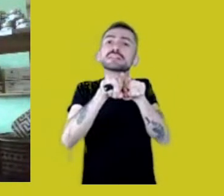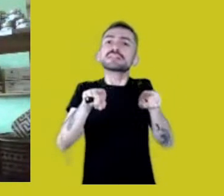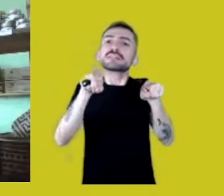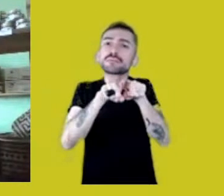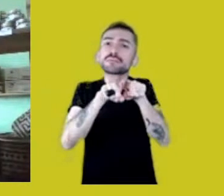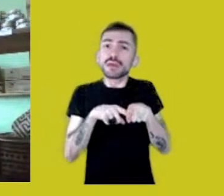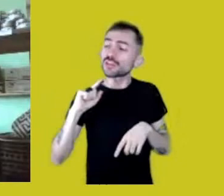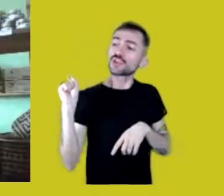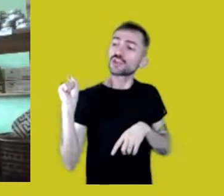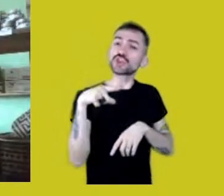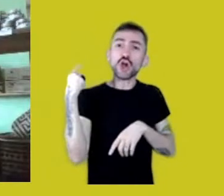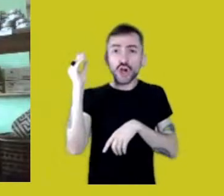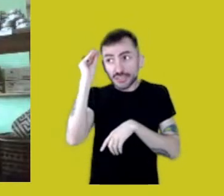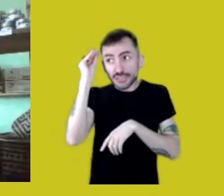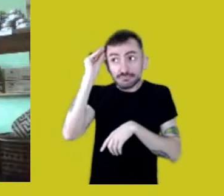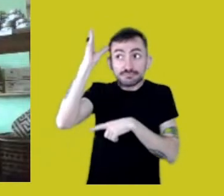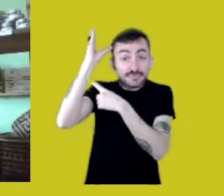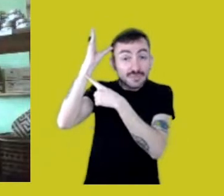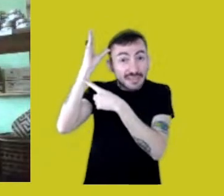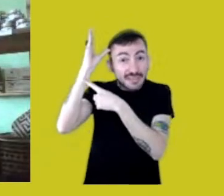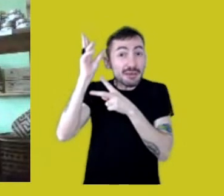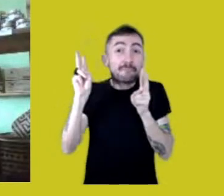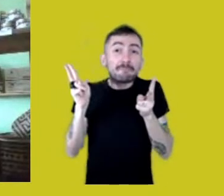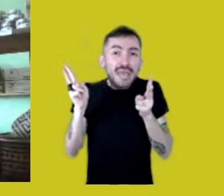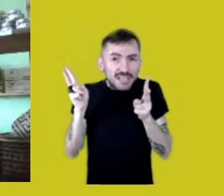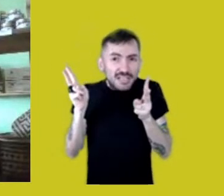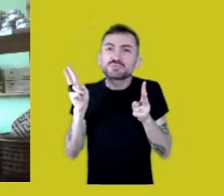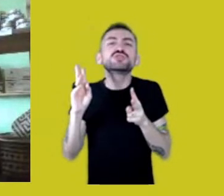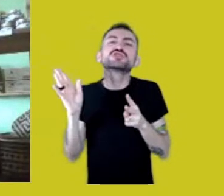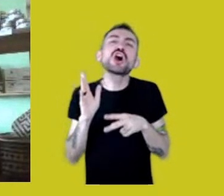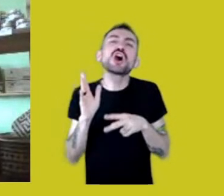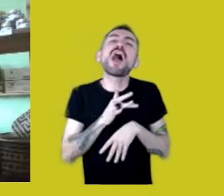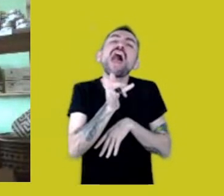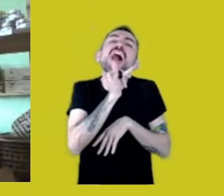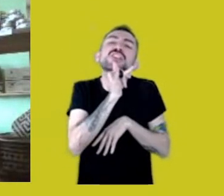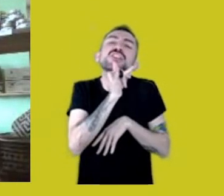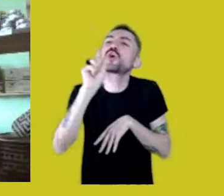no longer be used as a mere research object,